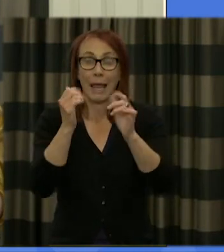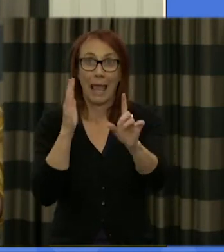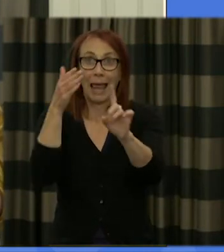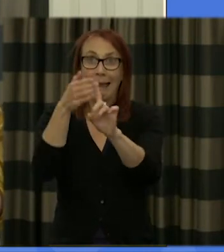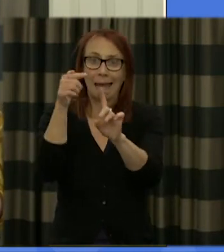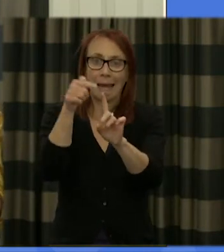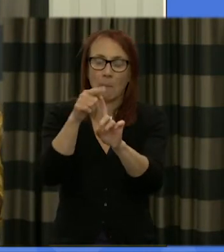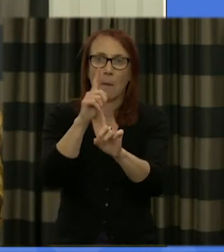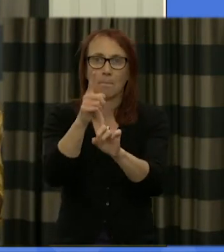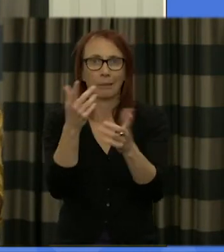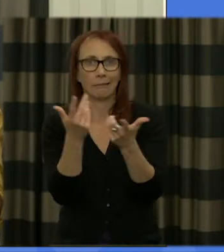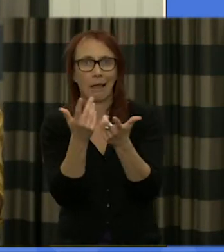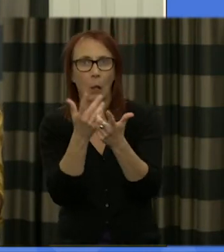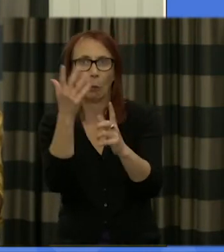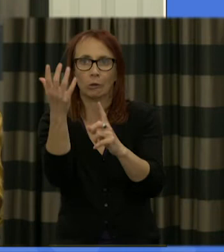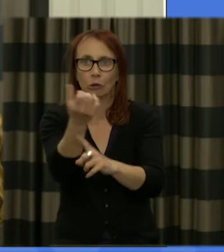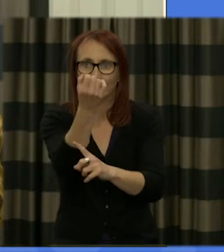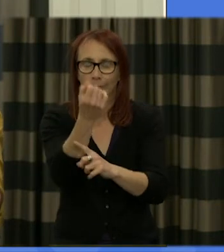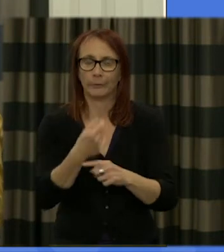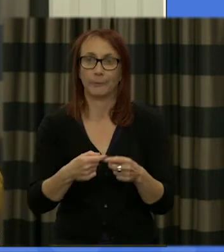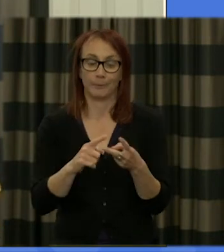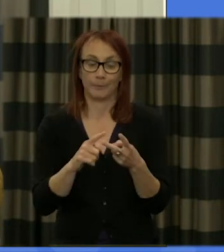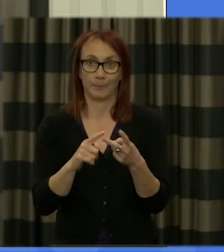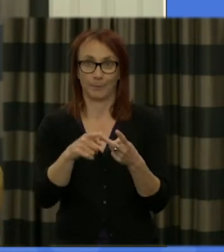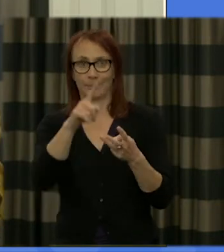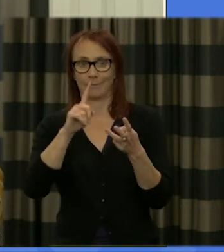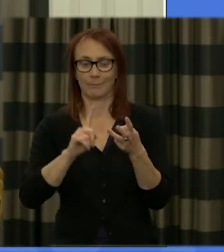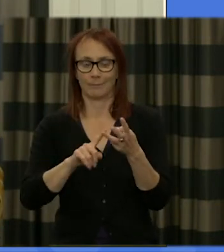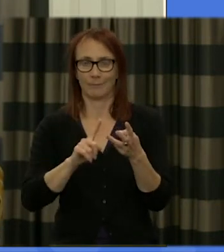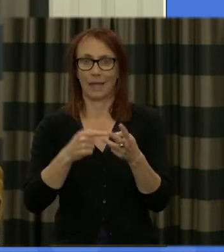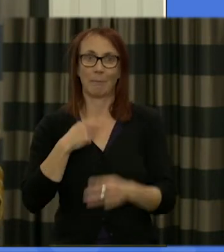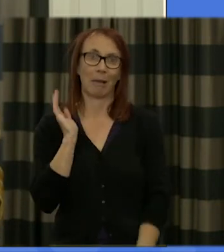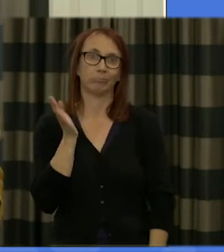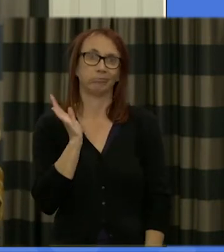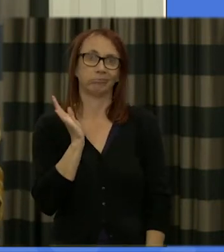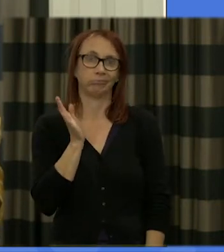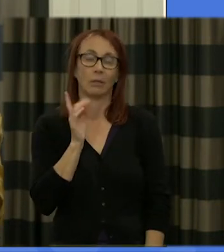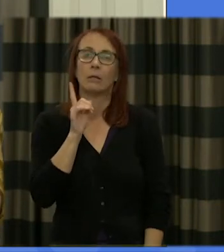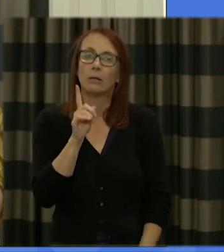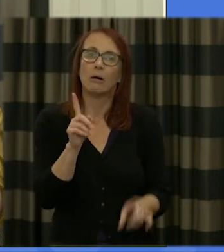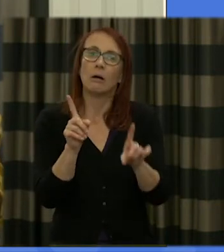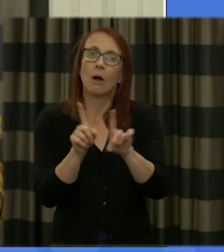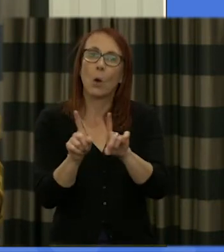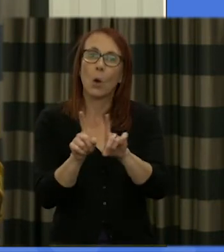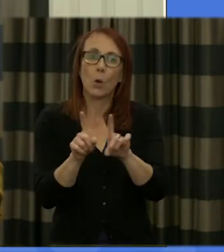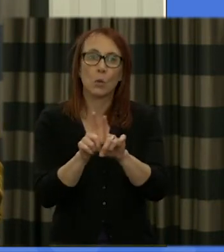then the third thing is quite apart from standing talking to you from a podium like this is just to go around the room I